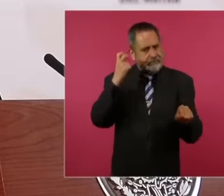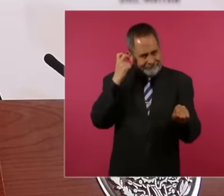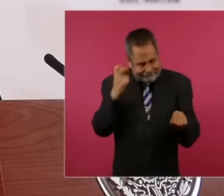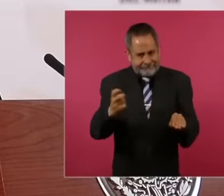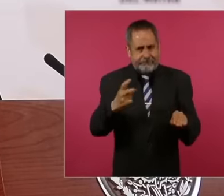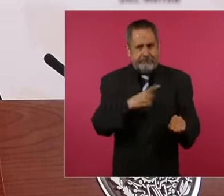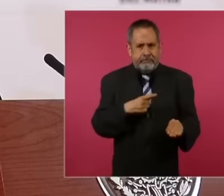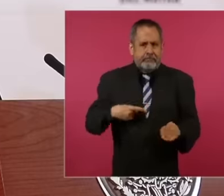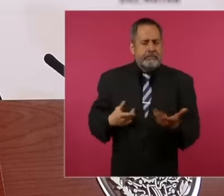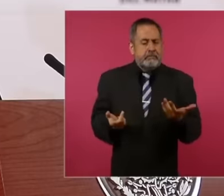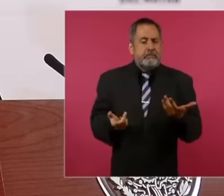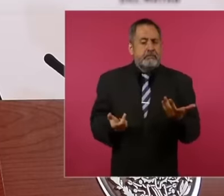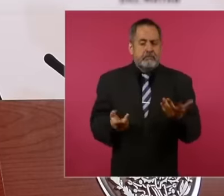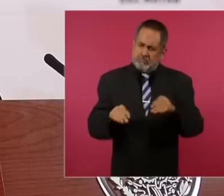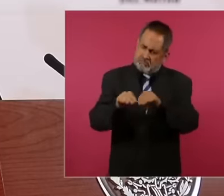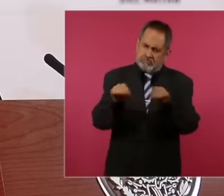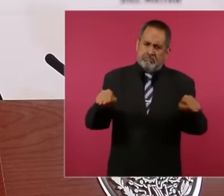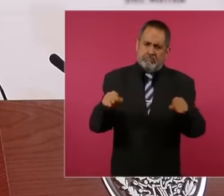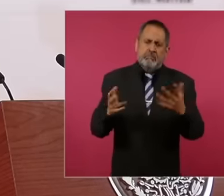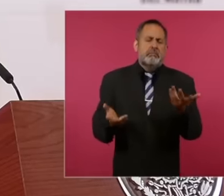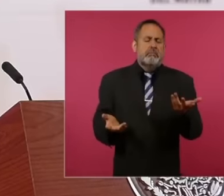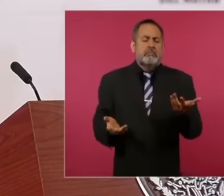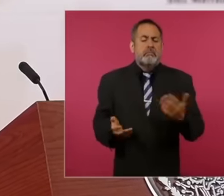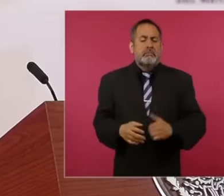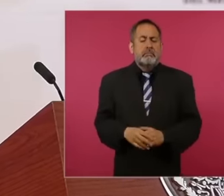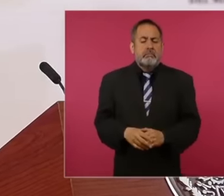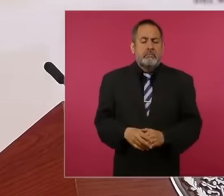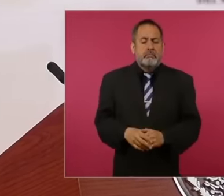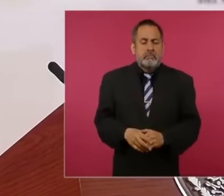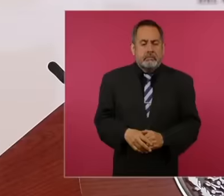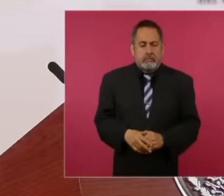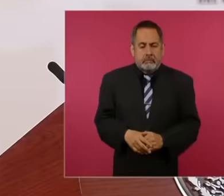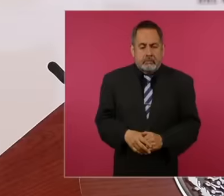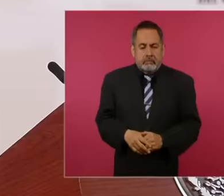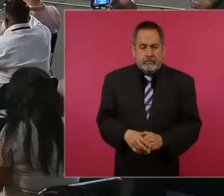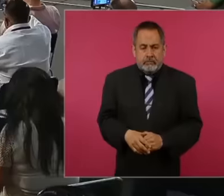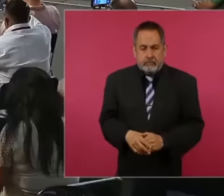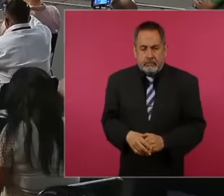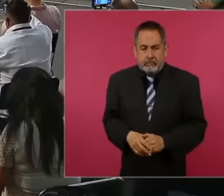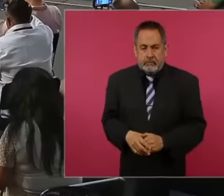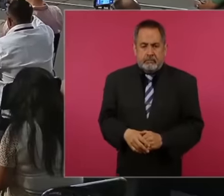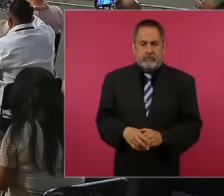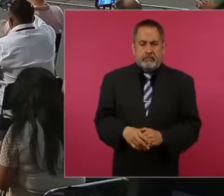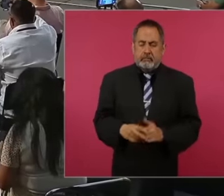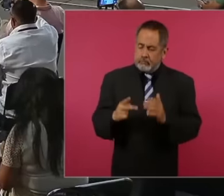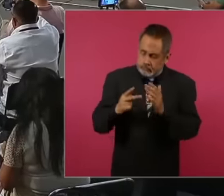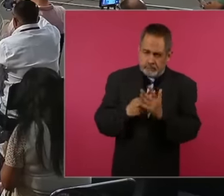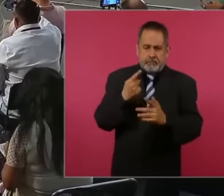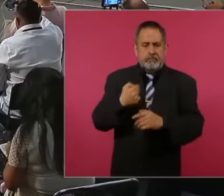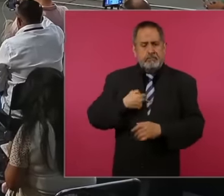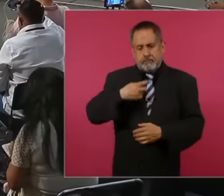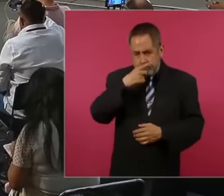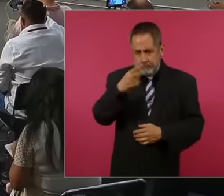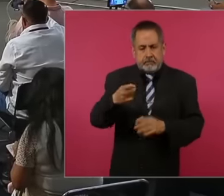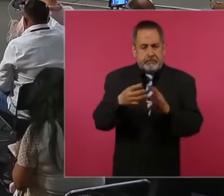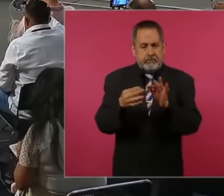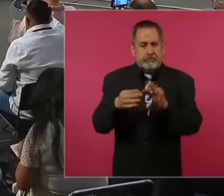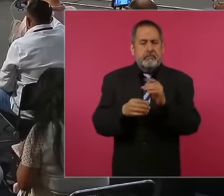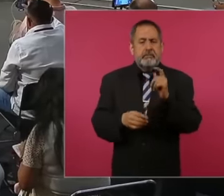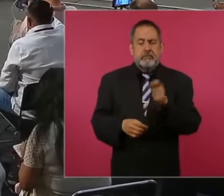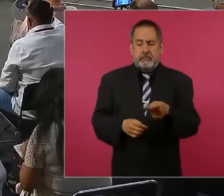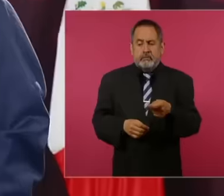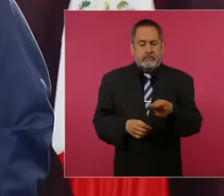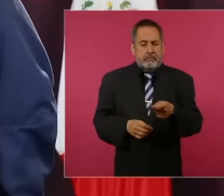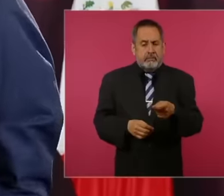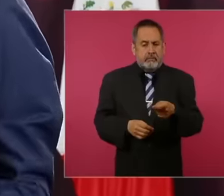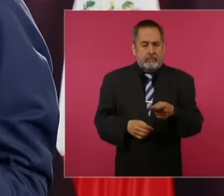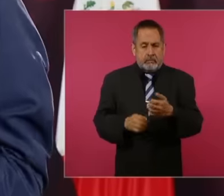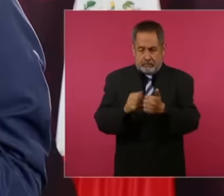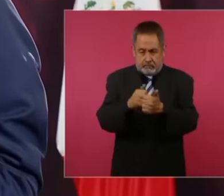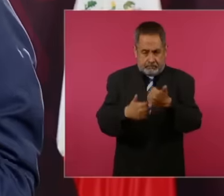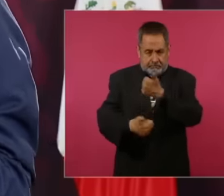and I repeat competition and it is very simple to